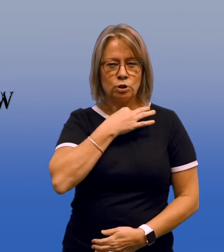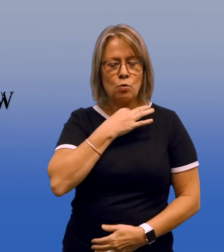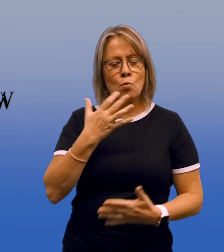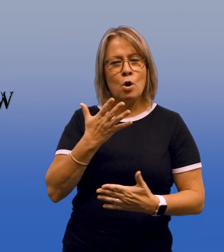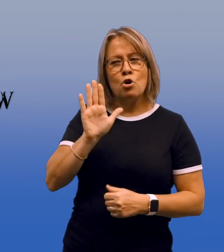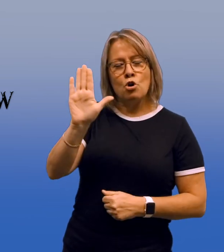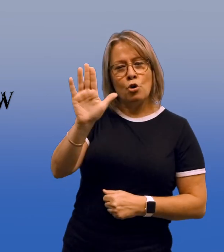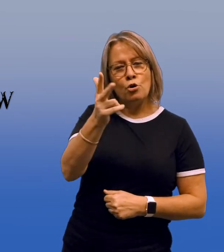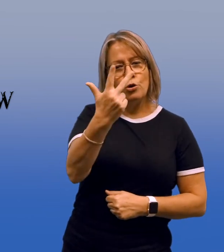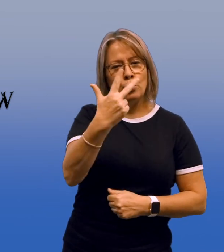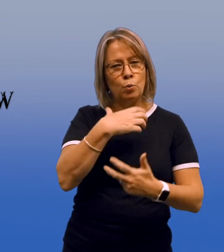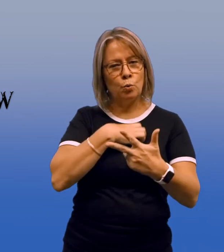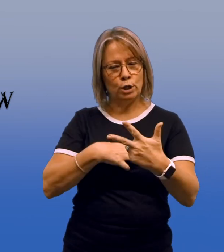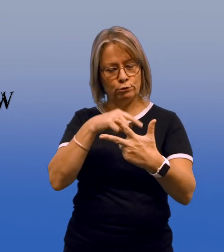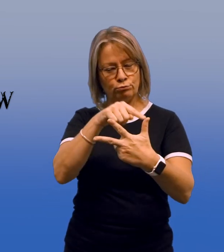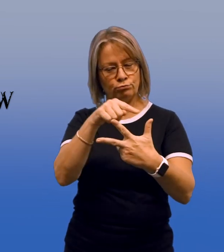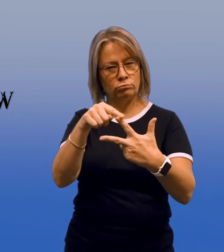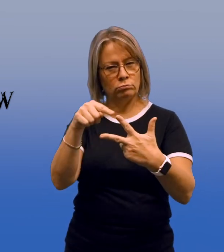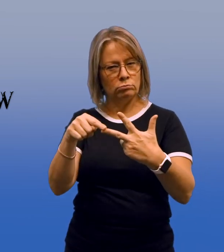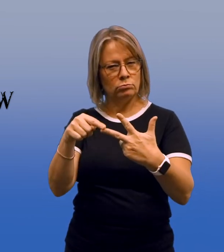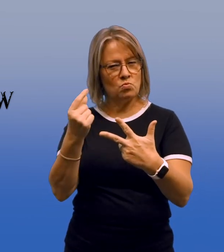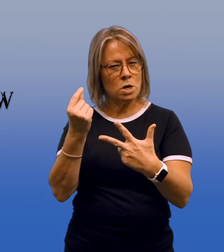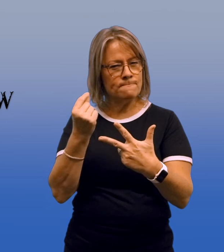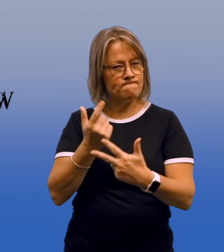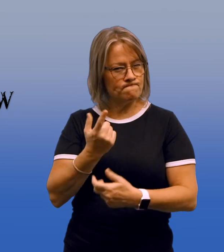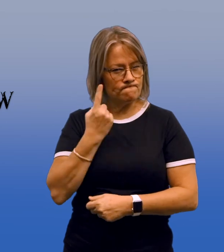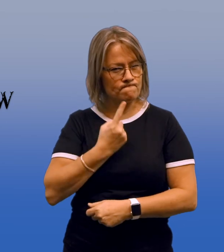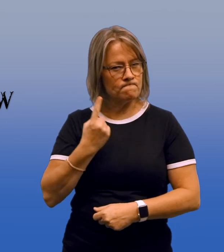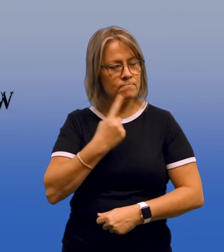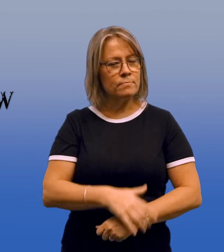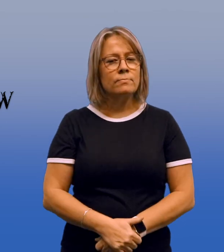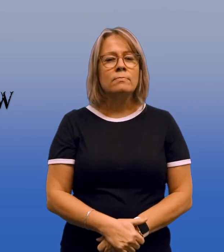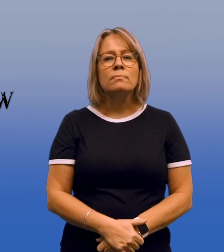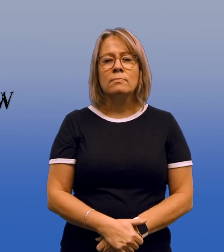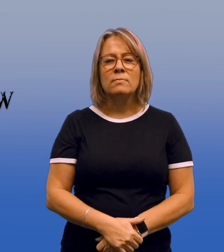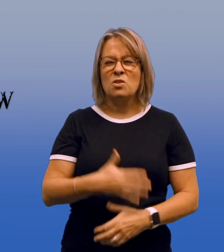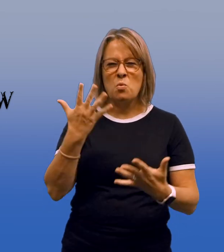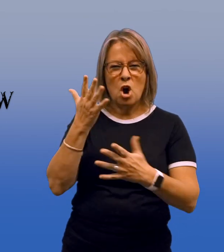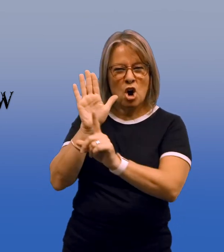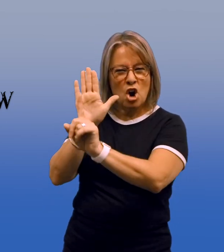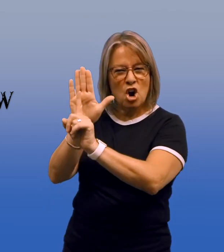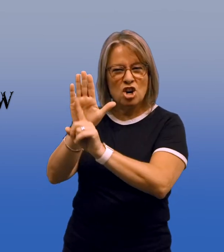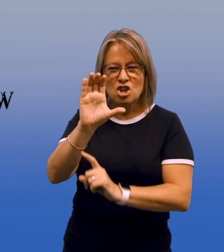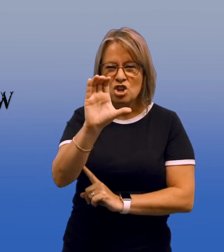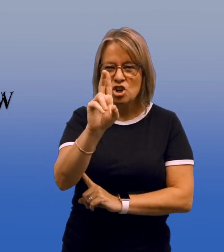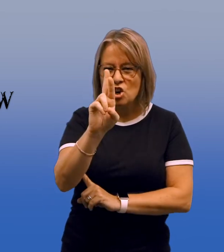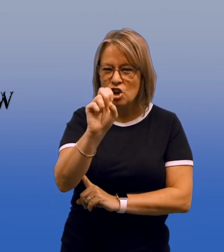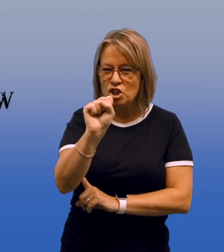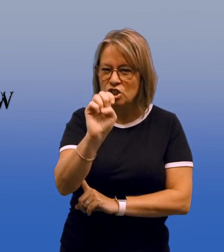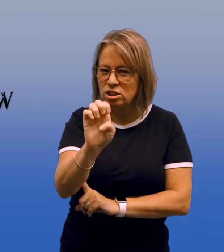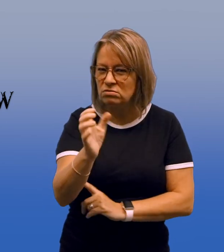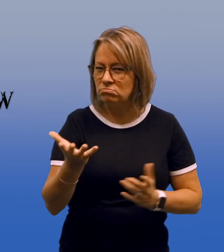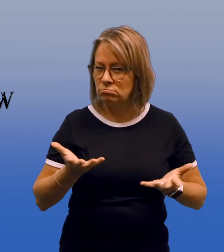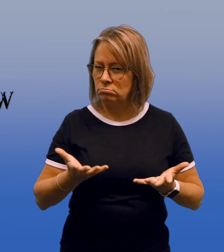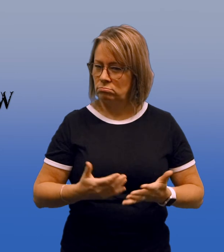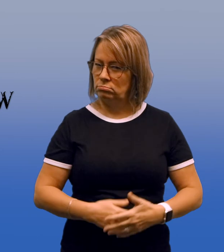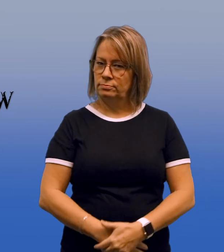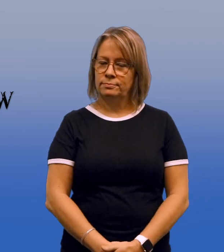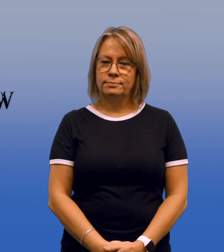I'm curious to know what three wishes he made. I wonder what was his curse?